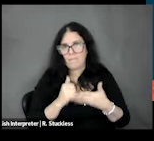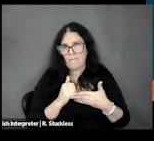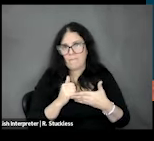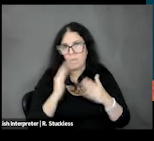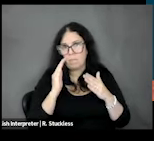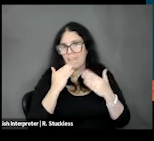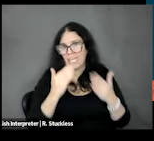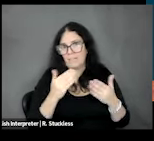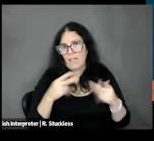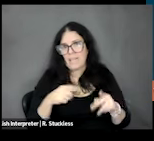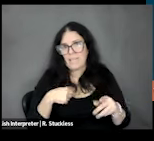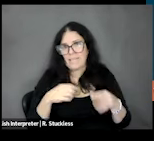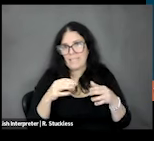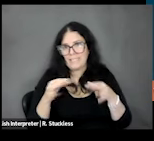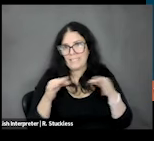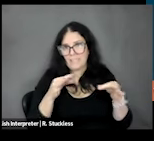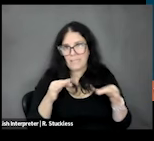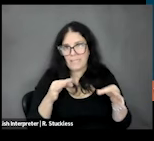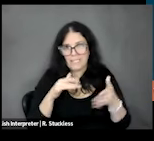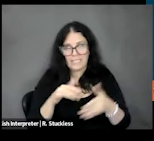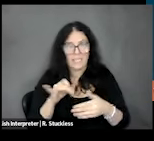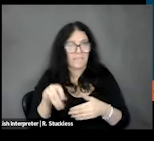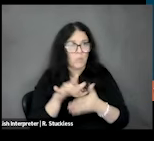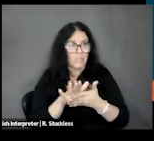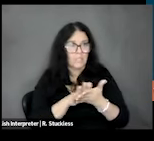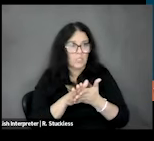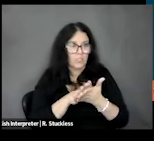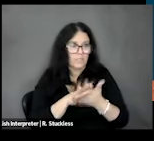me kind of explain that study to you guys, and if you're interested in getting involved, this slide